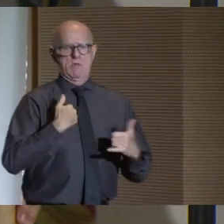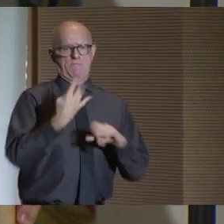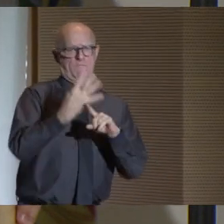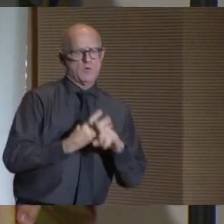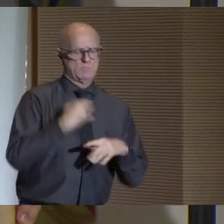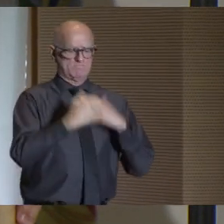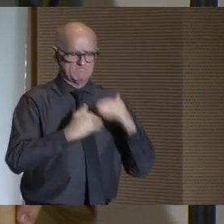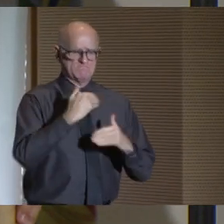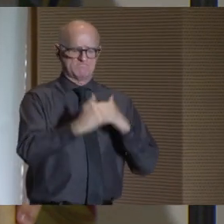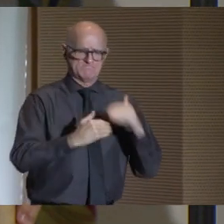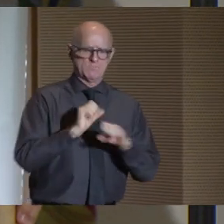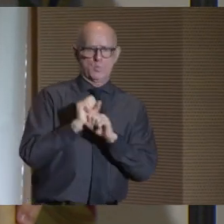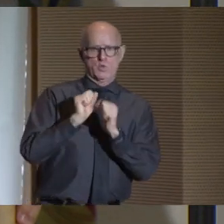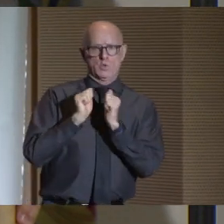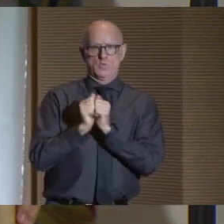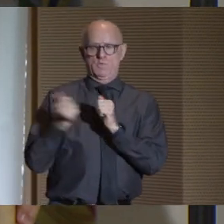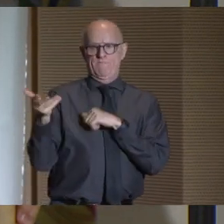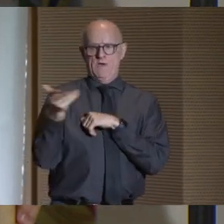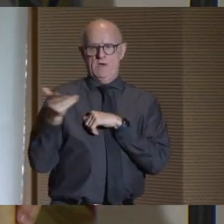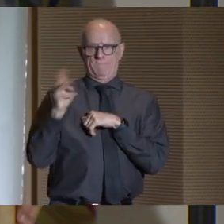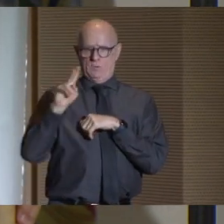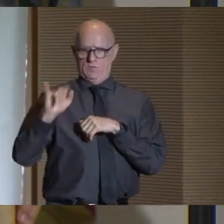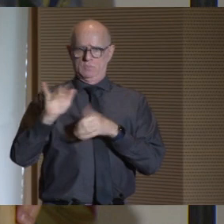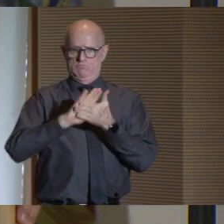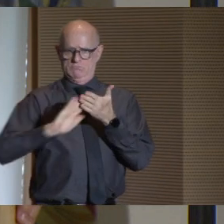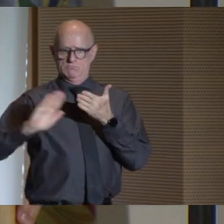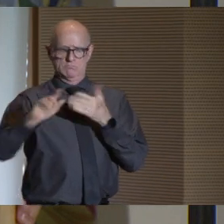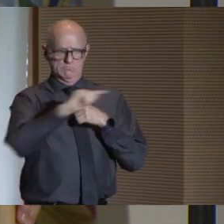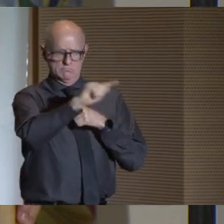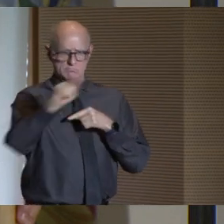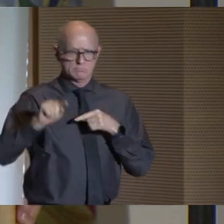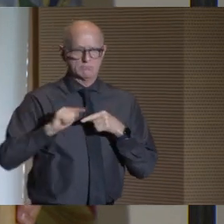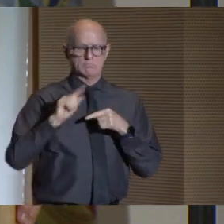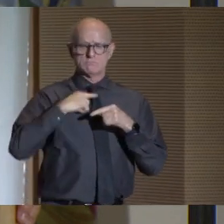four-month process, working with five CUNY colleges,